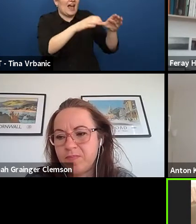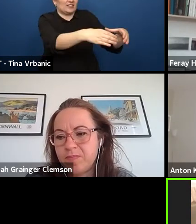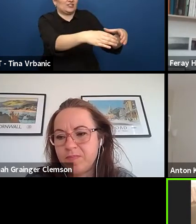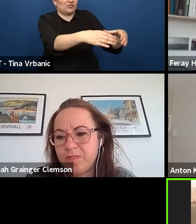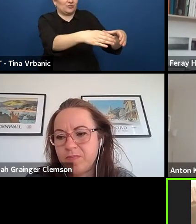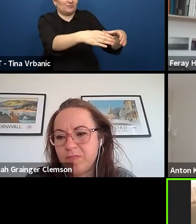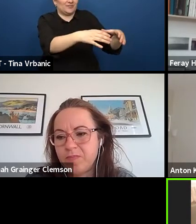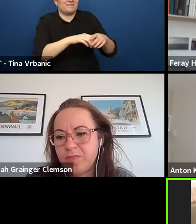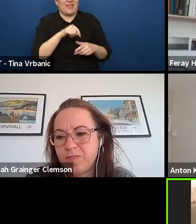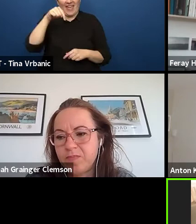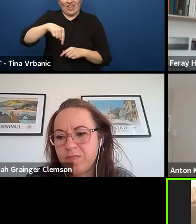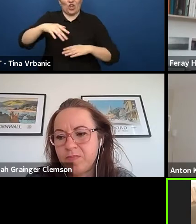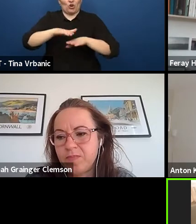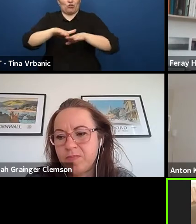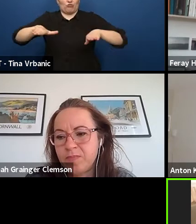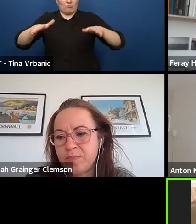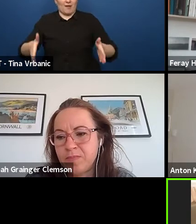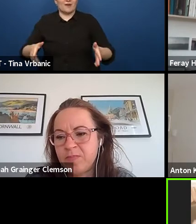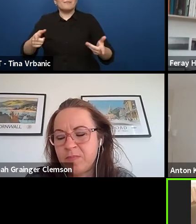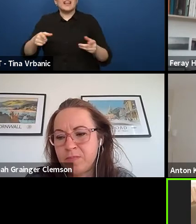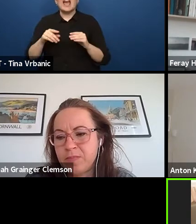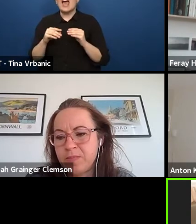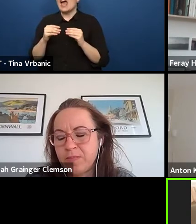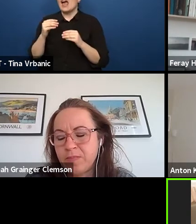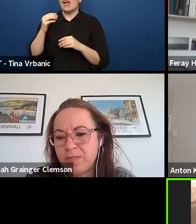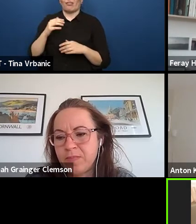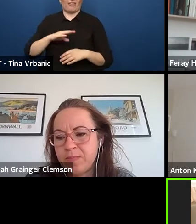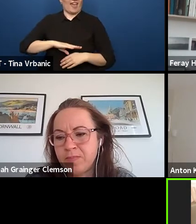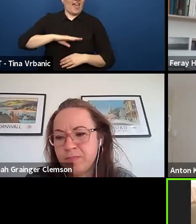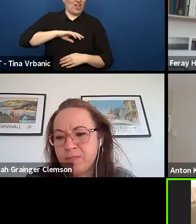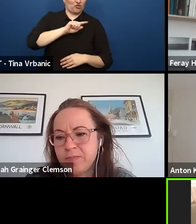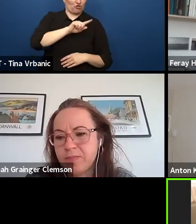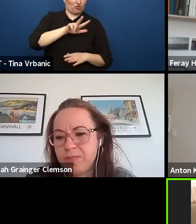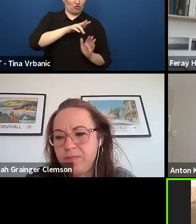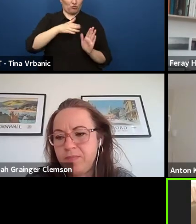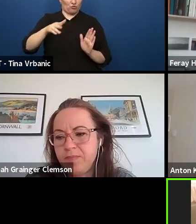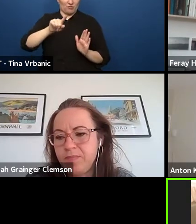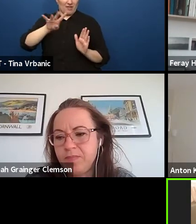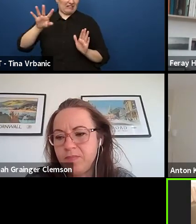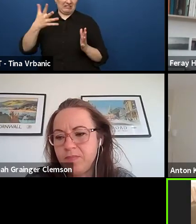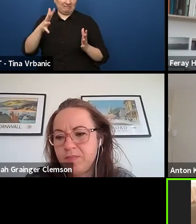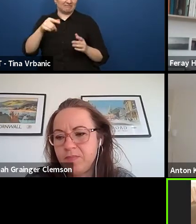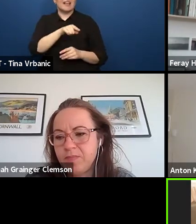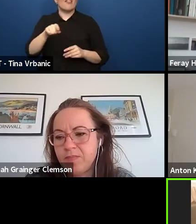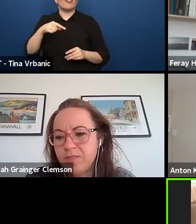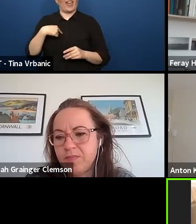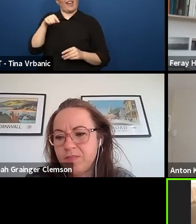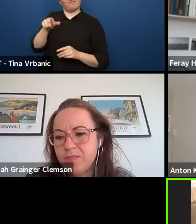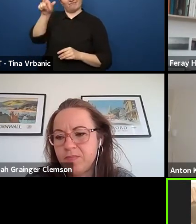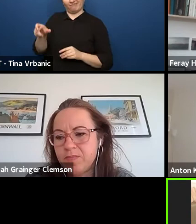the one who has the leadership and we are listening to them. In a lot of those meetings,